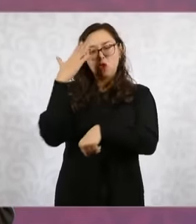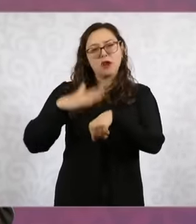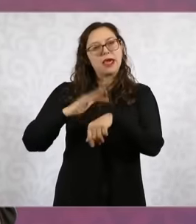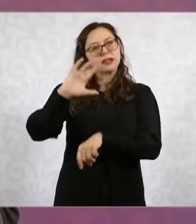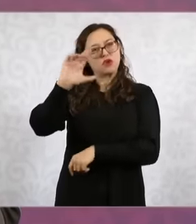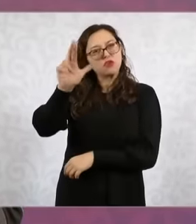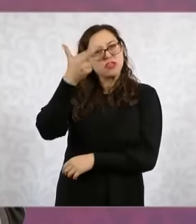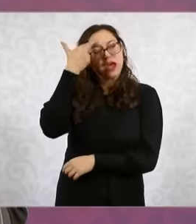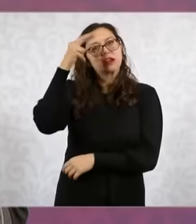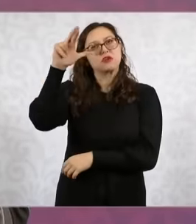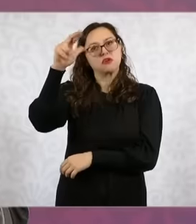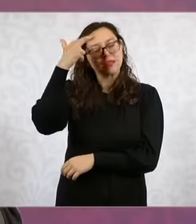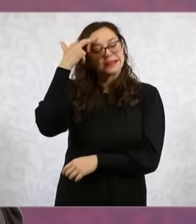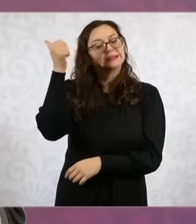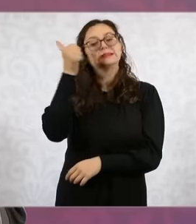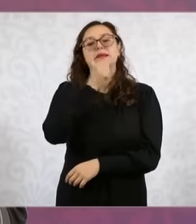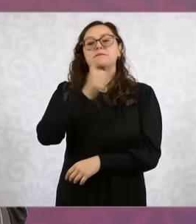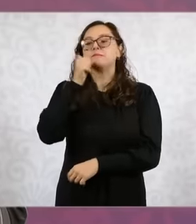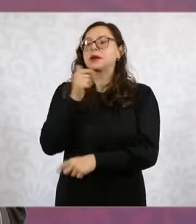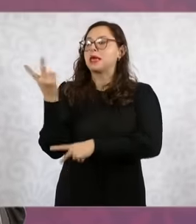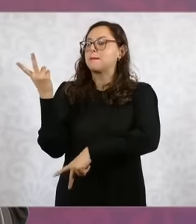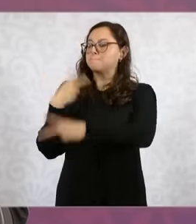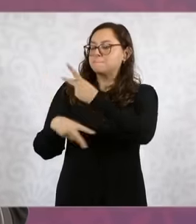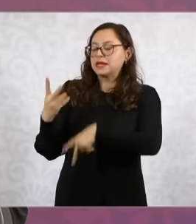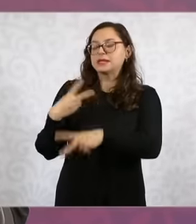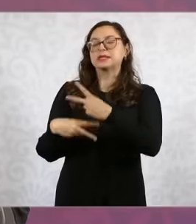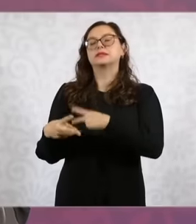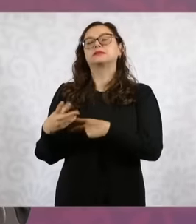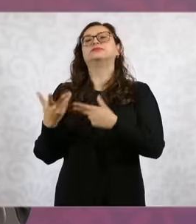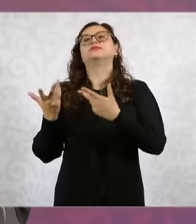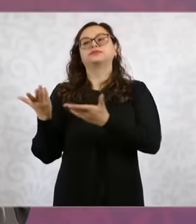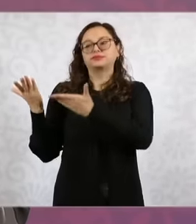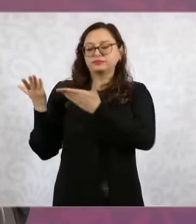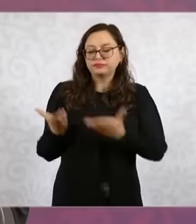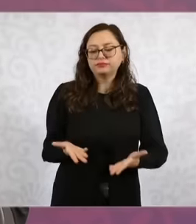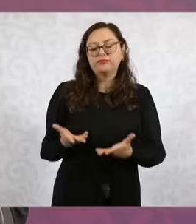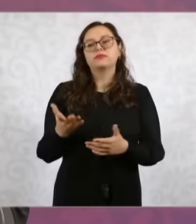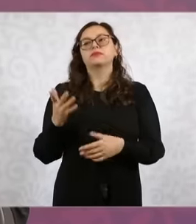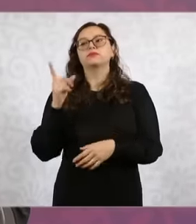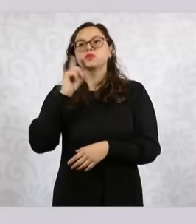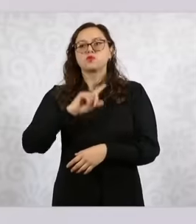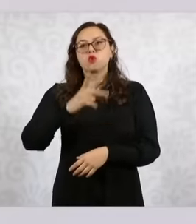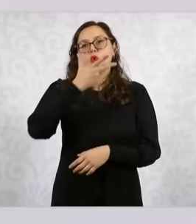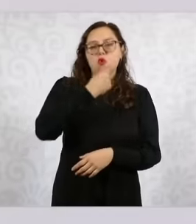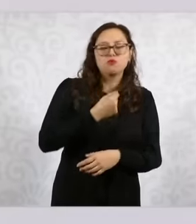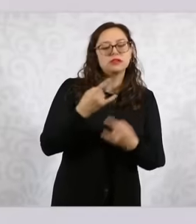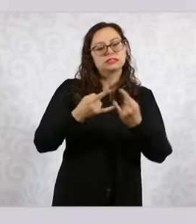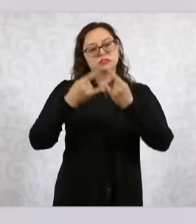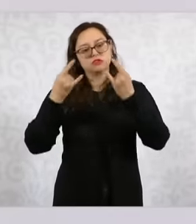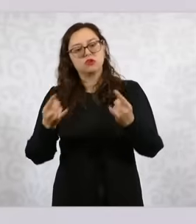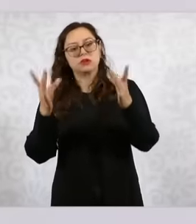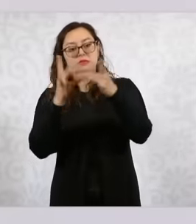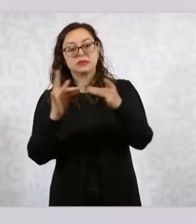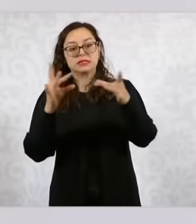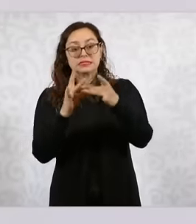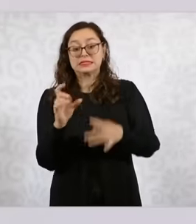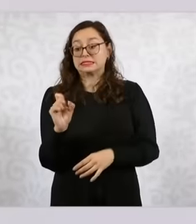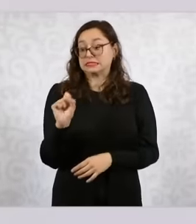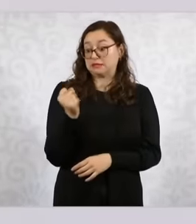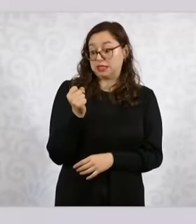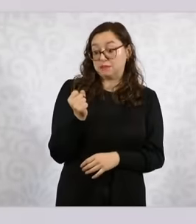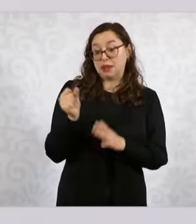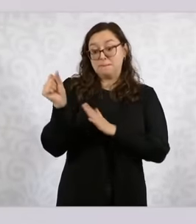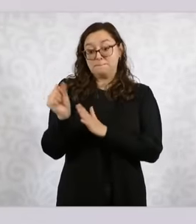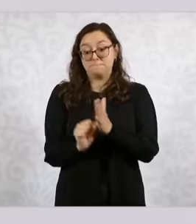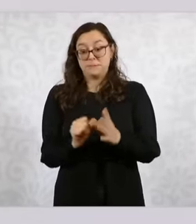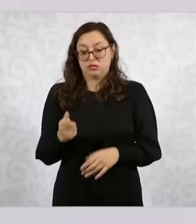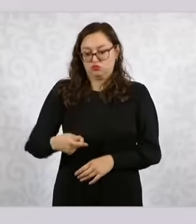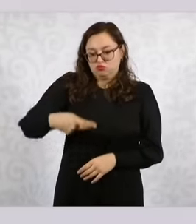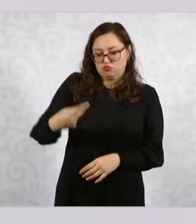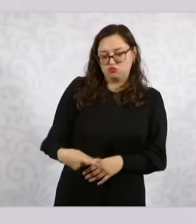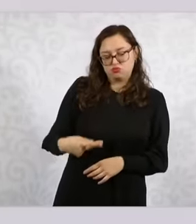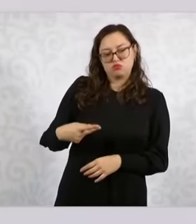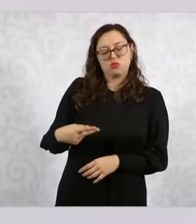important events this month of September because it is not only the month of the country but it is the month of